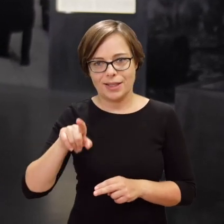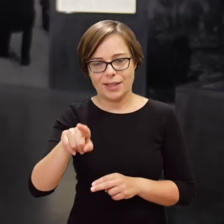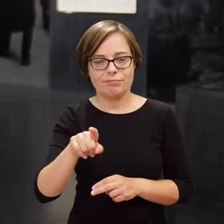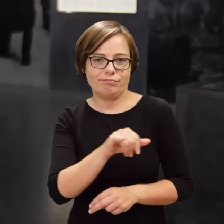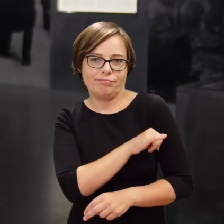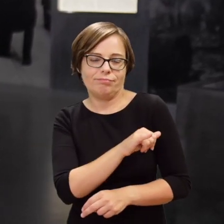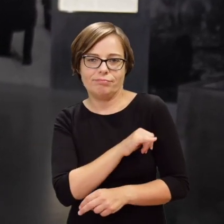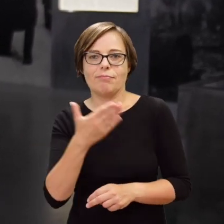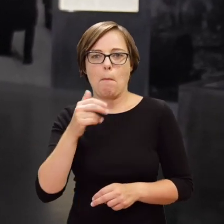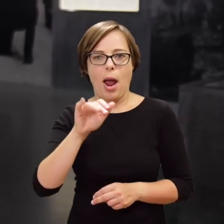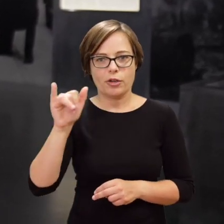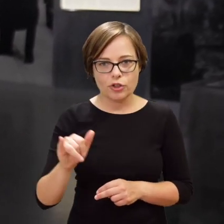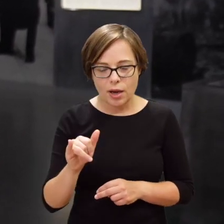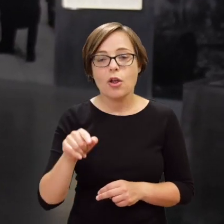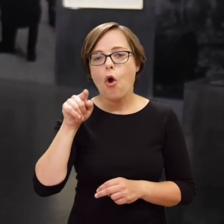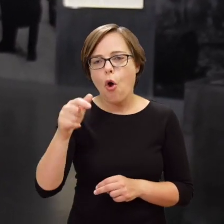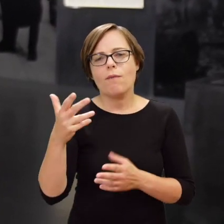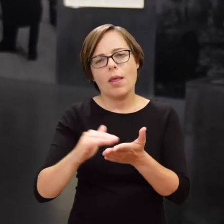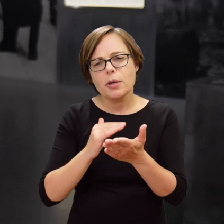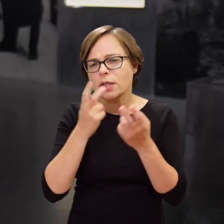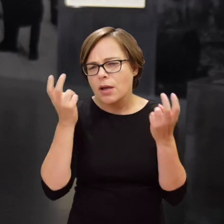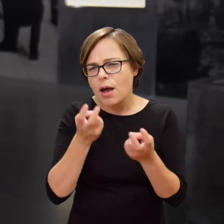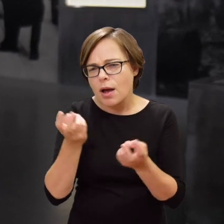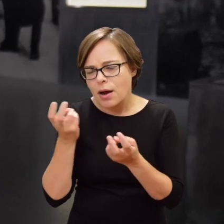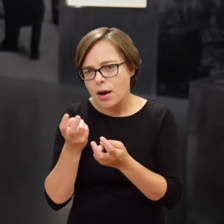Mr Maciej Grzywaczewski who, following months of searching among his family keepsakes